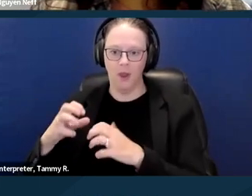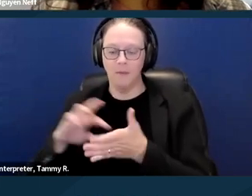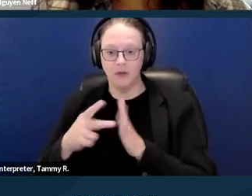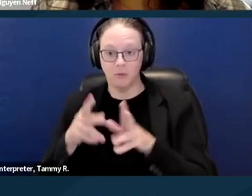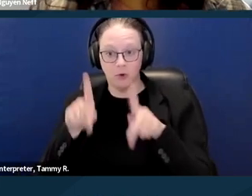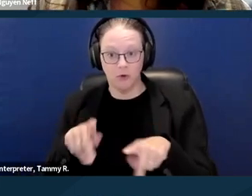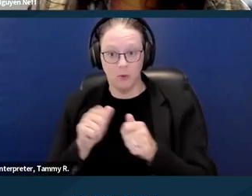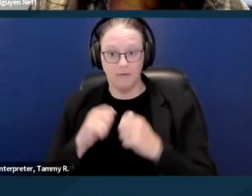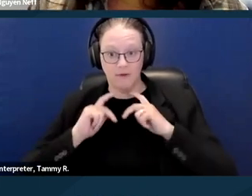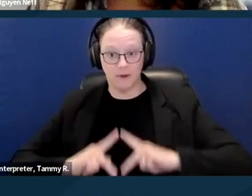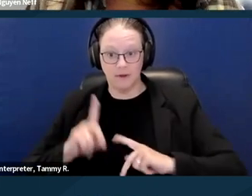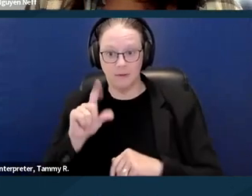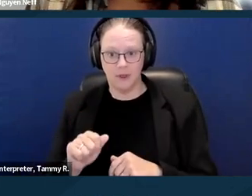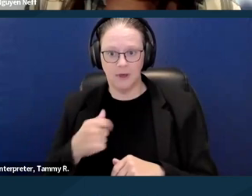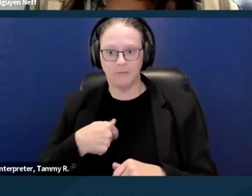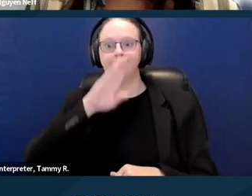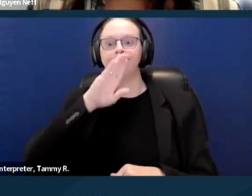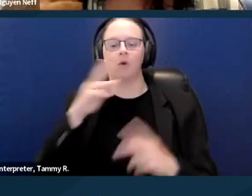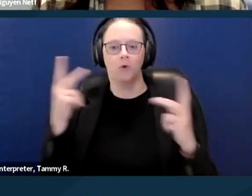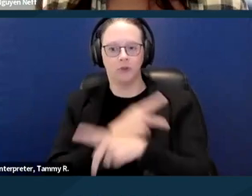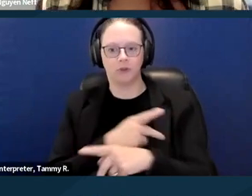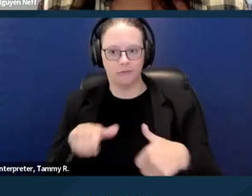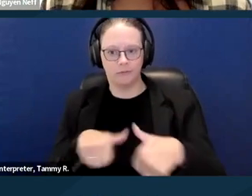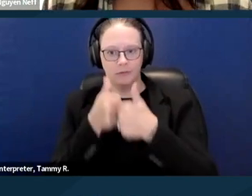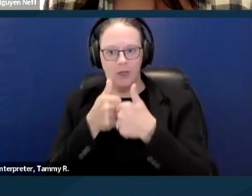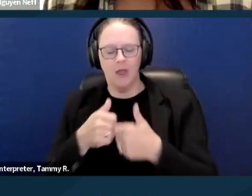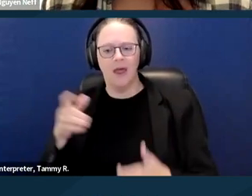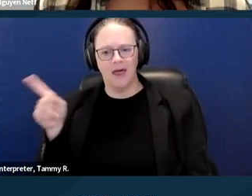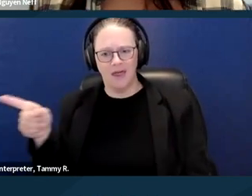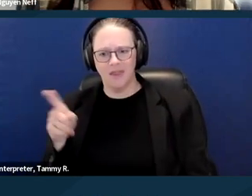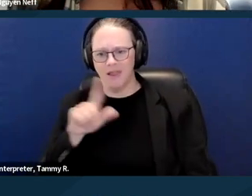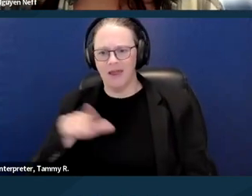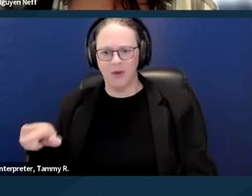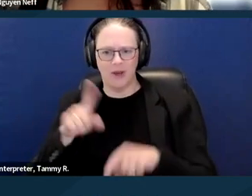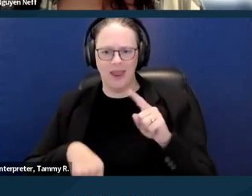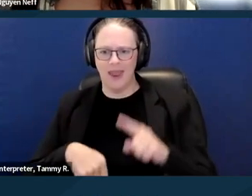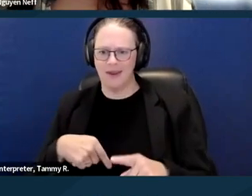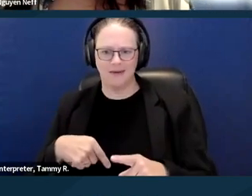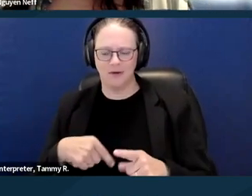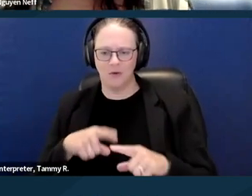with a physical disability, then the landlord can't really rely on that undue financial burden argument in the same way.